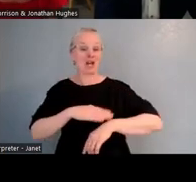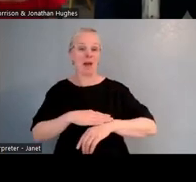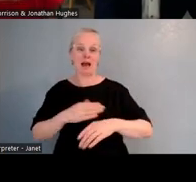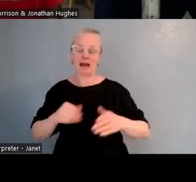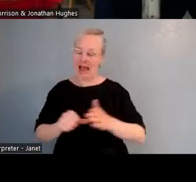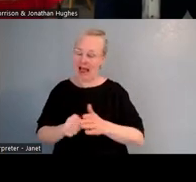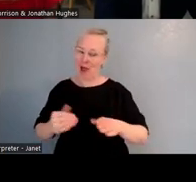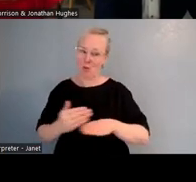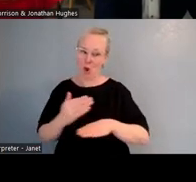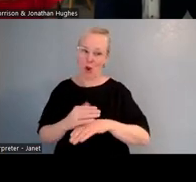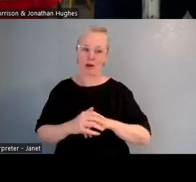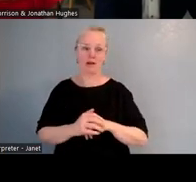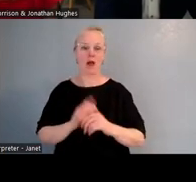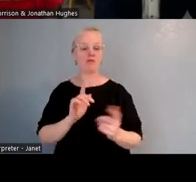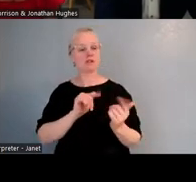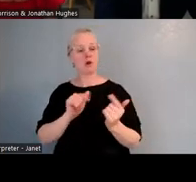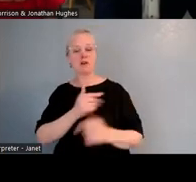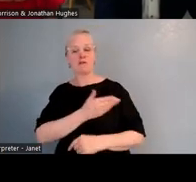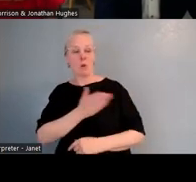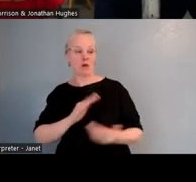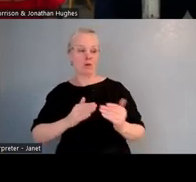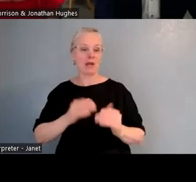even though I may be one of the louder voices.